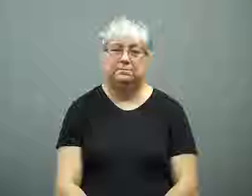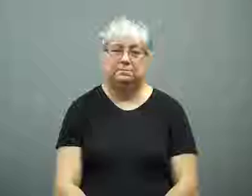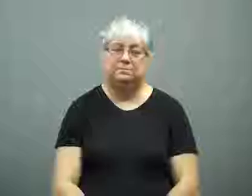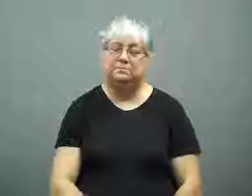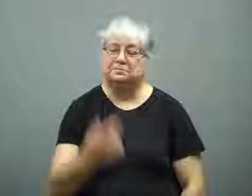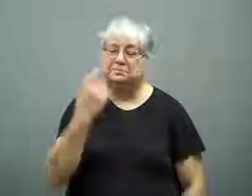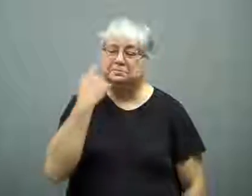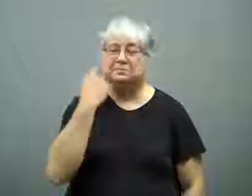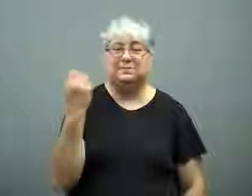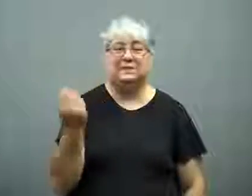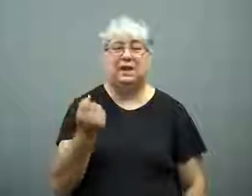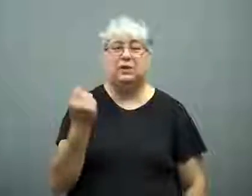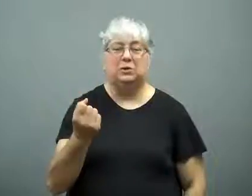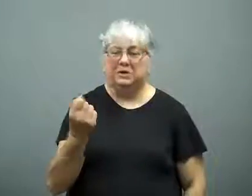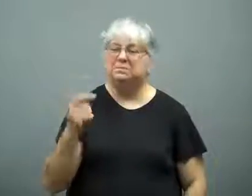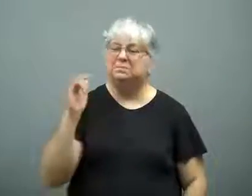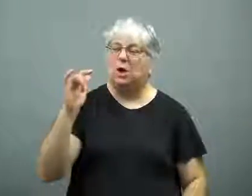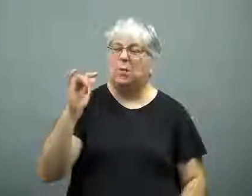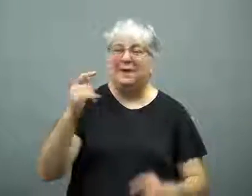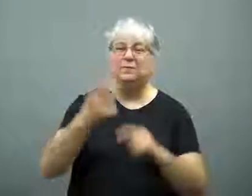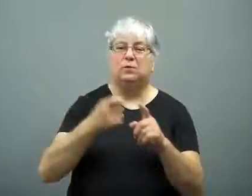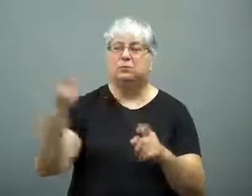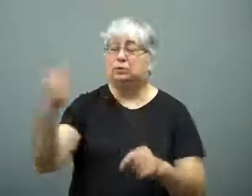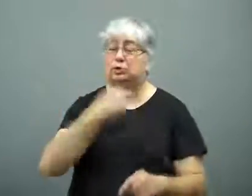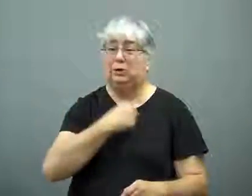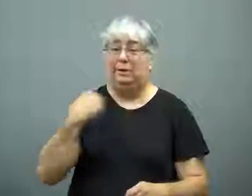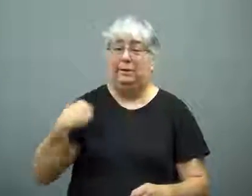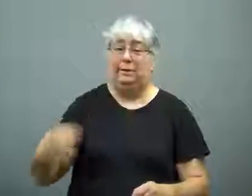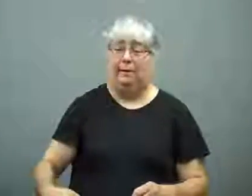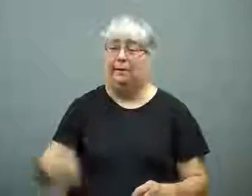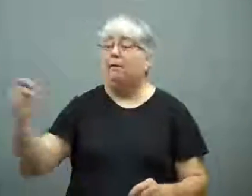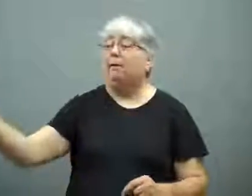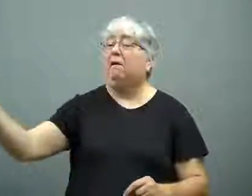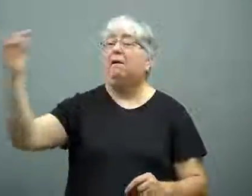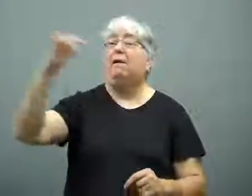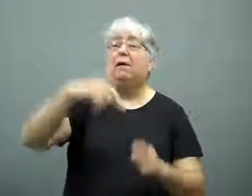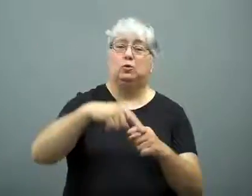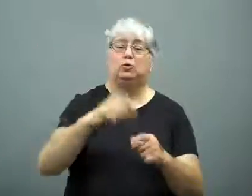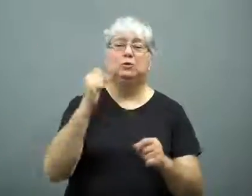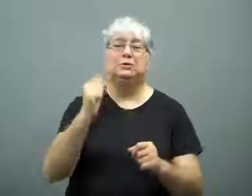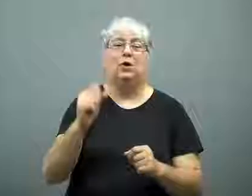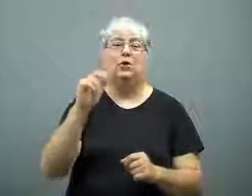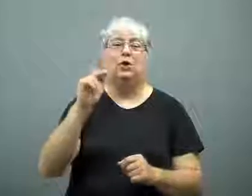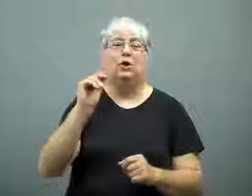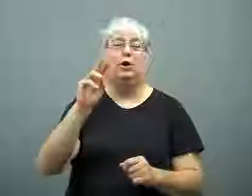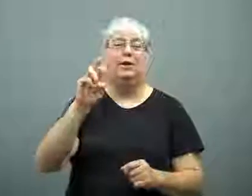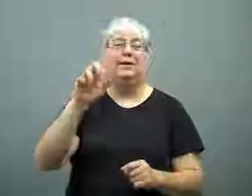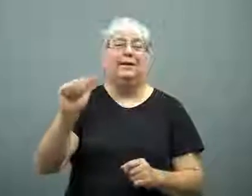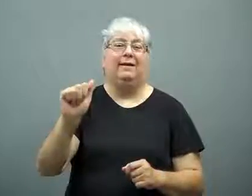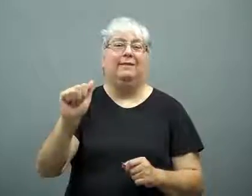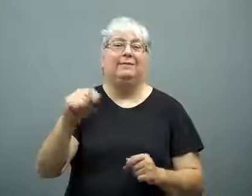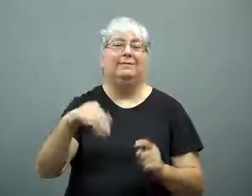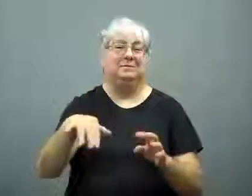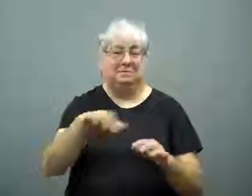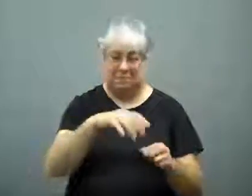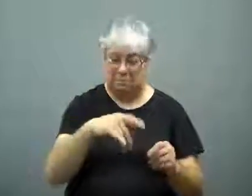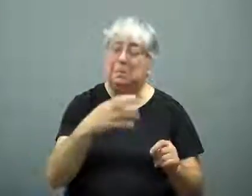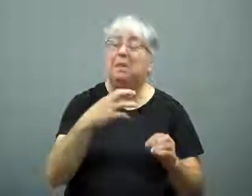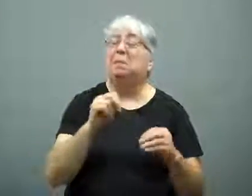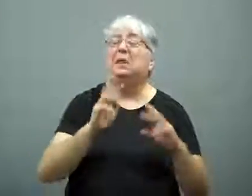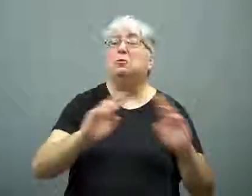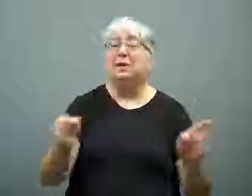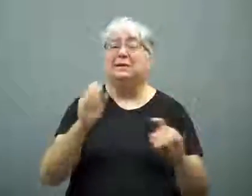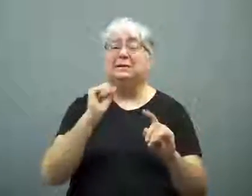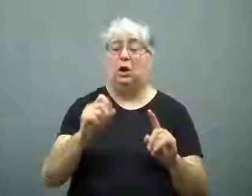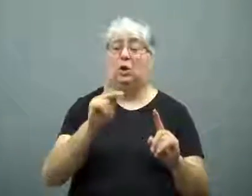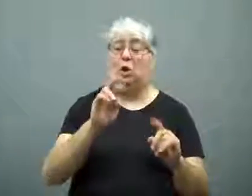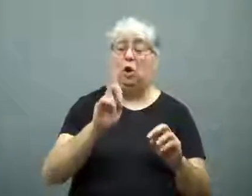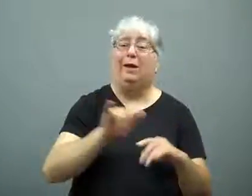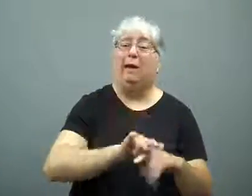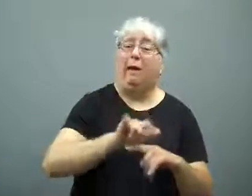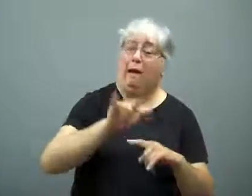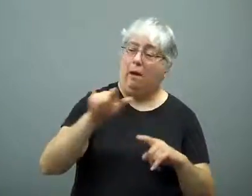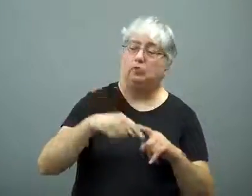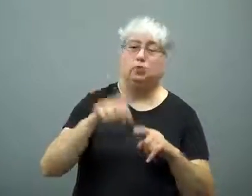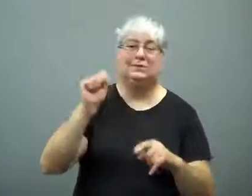A jet flew from China to South Korea on Saturday.